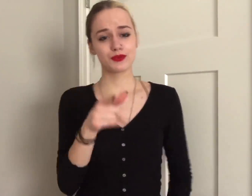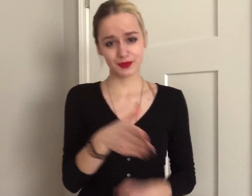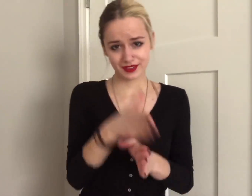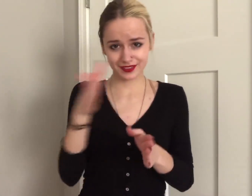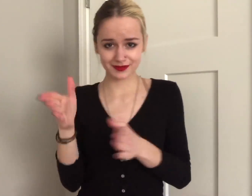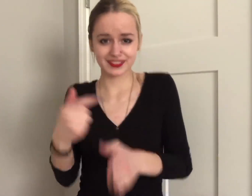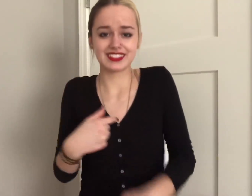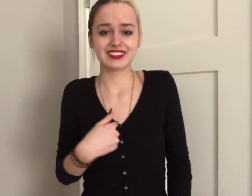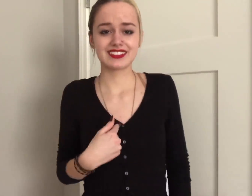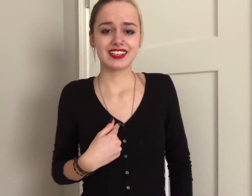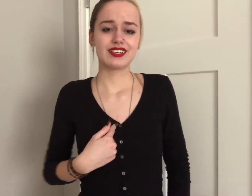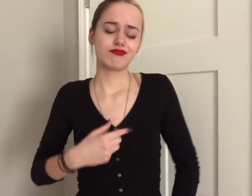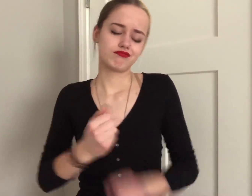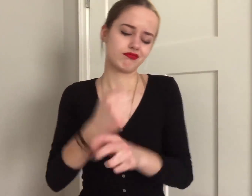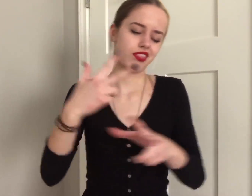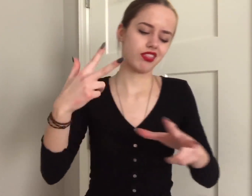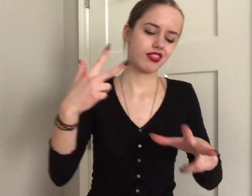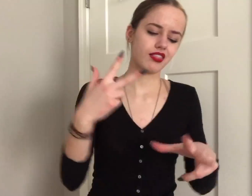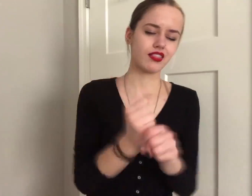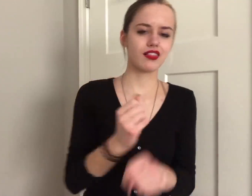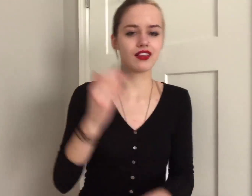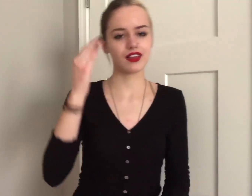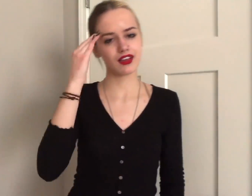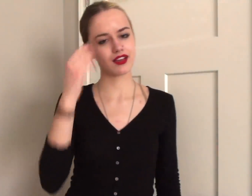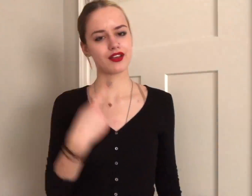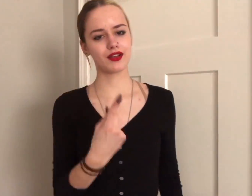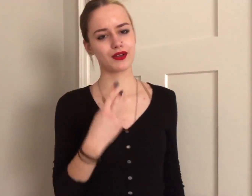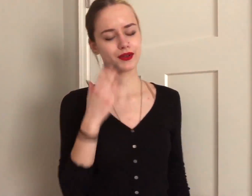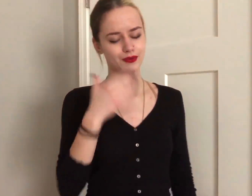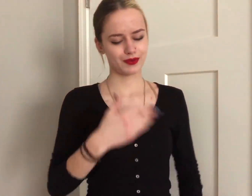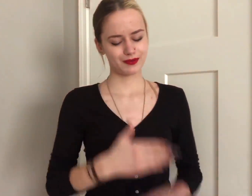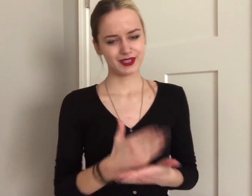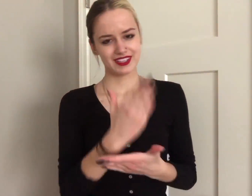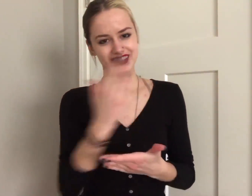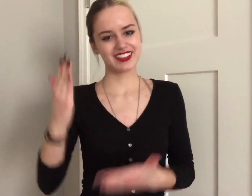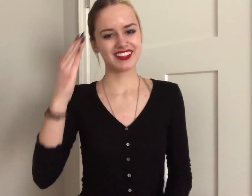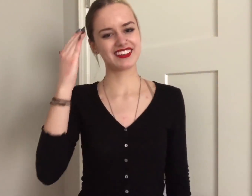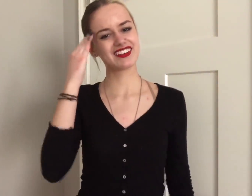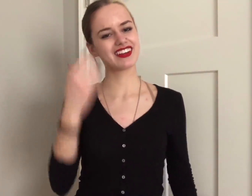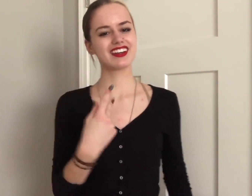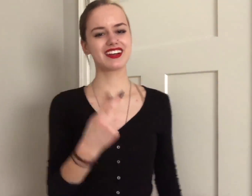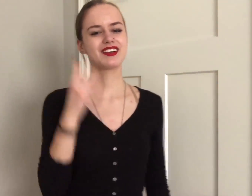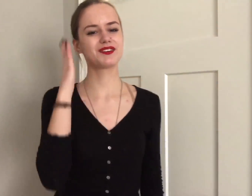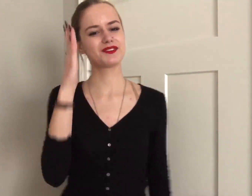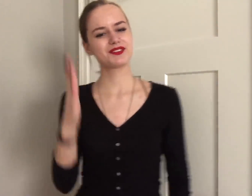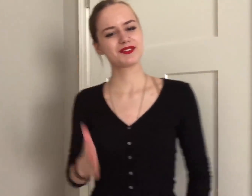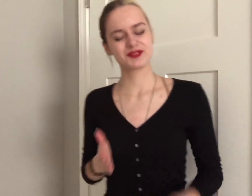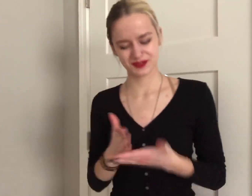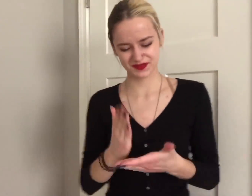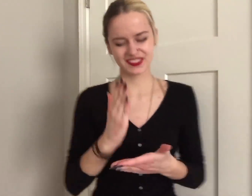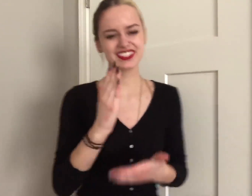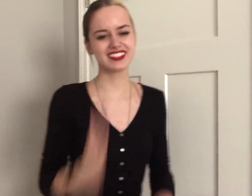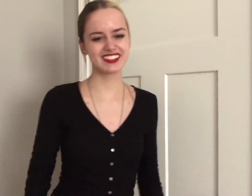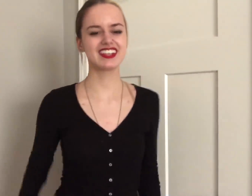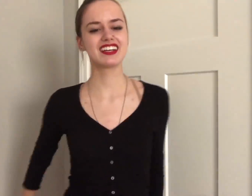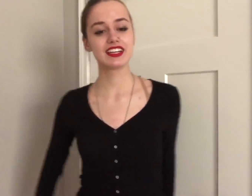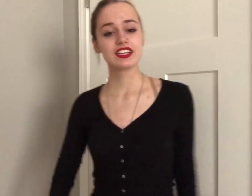if you were by my side and we stumbled in the dark, i know we'd be alright i know we would be alright